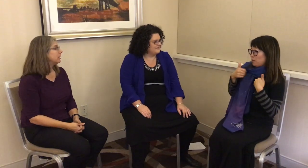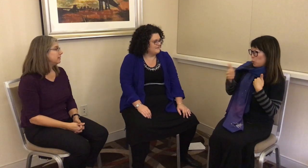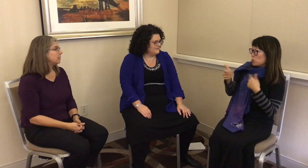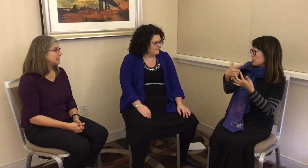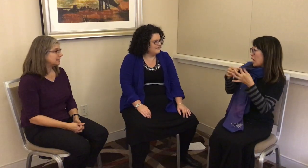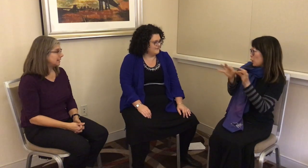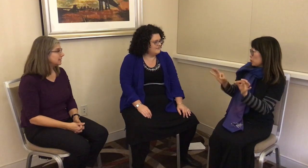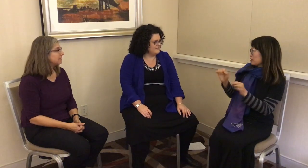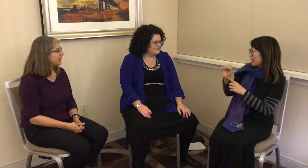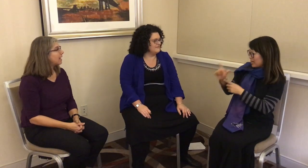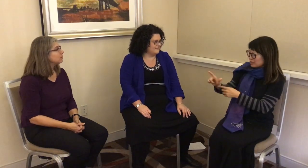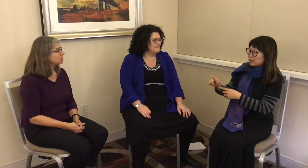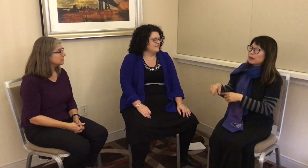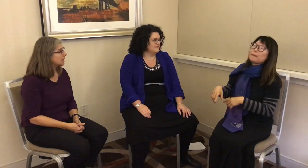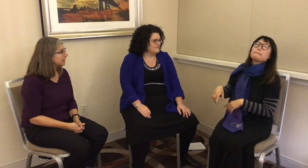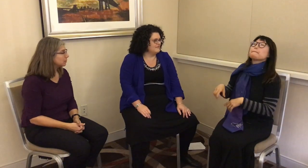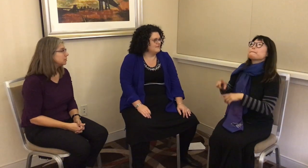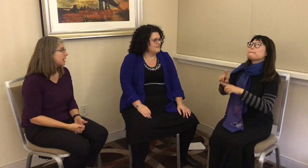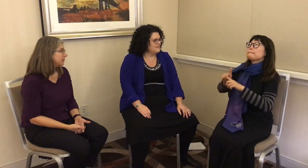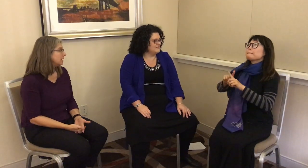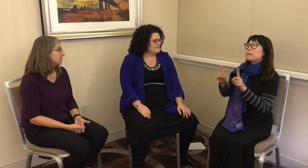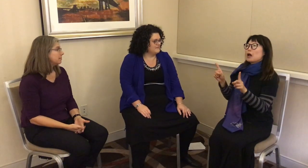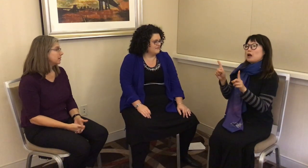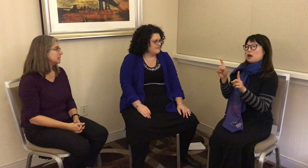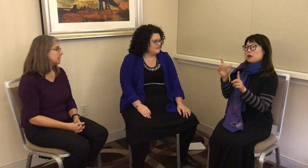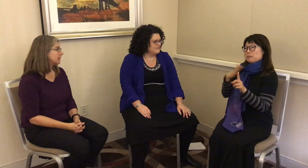were in the United States and they had their own sign language, that being American Sign